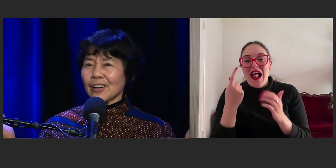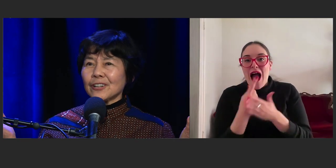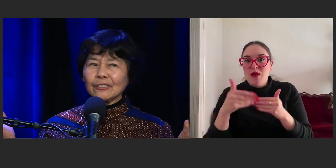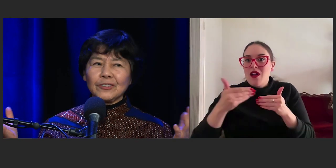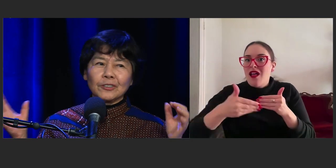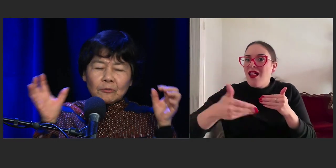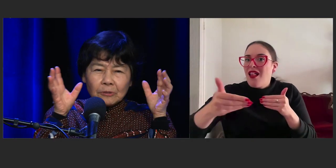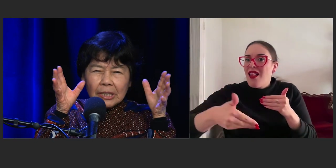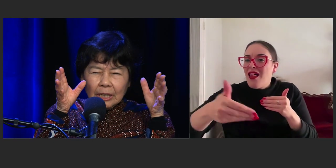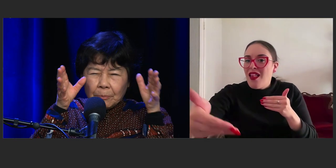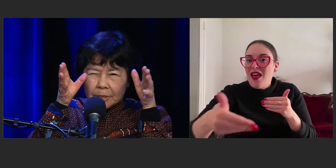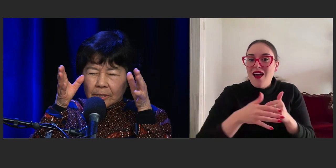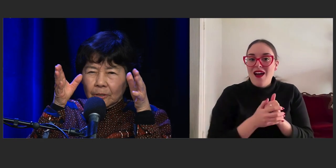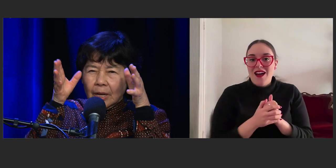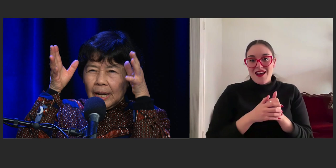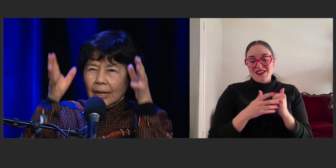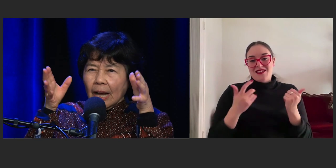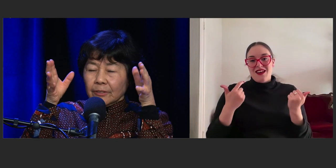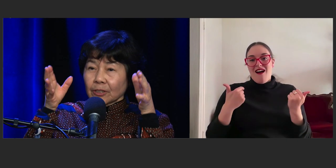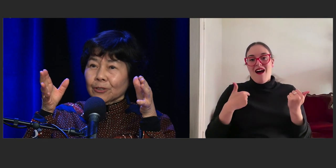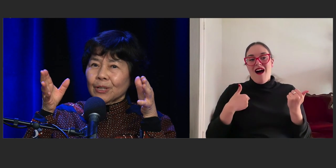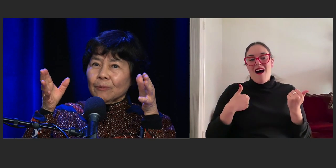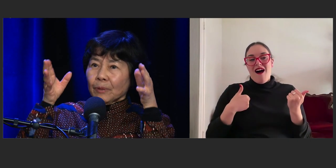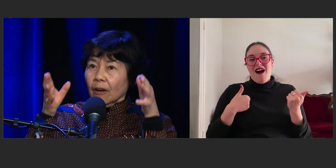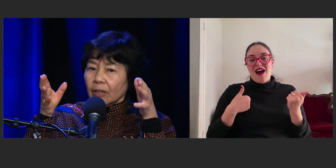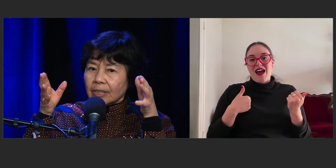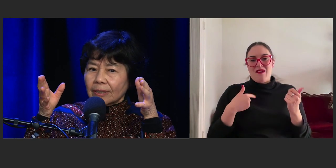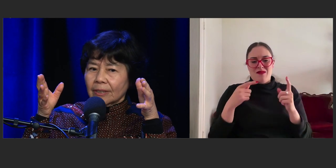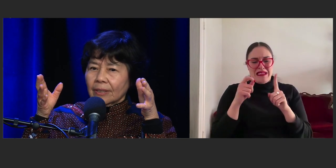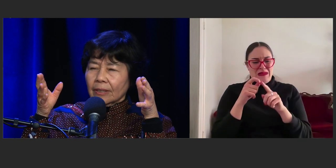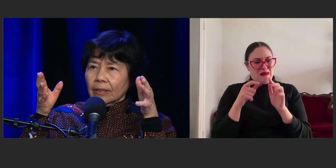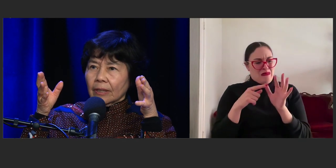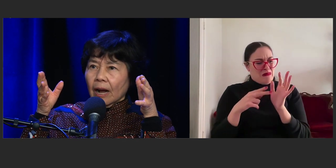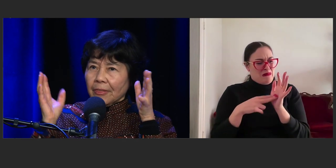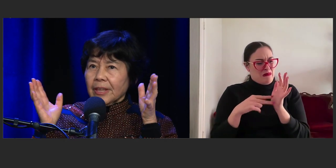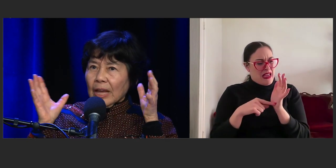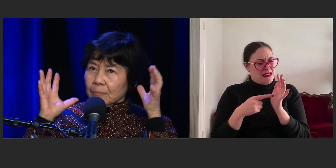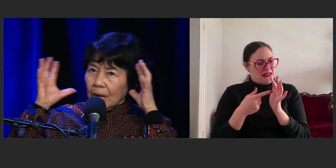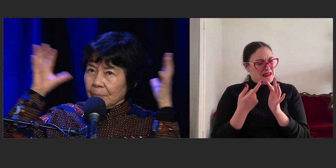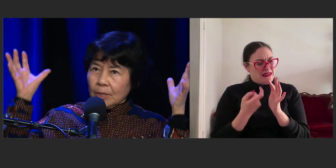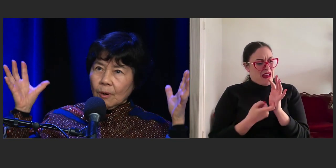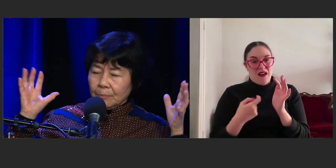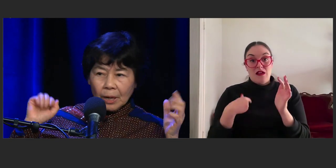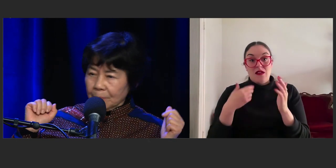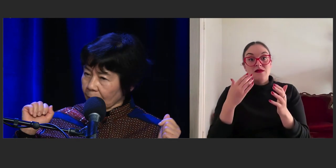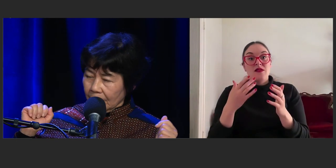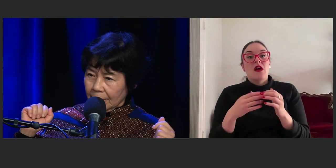I don't know if you are really a person who loved to plot, I think that might be quite mind boggling